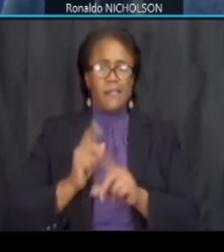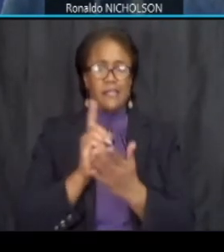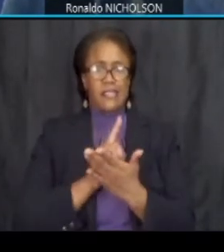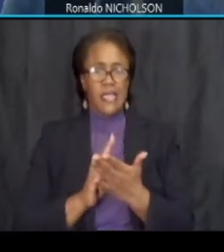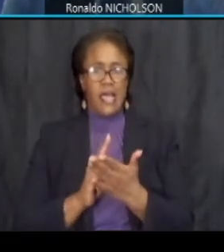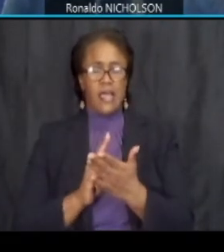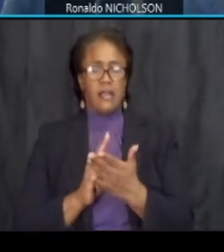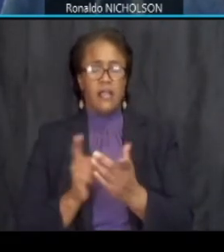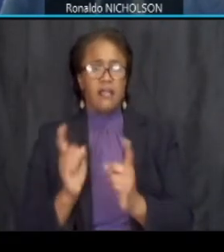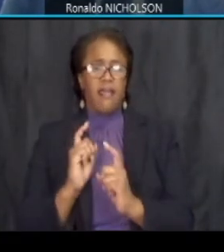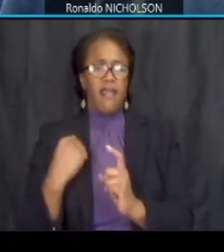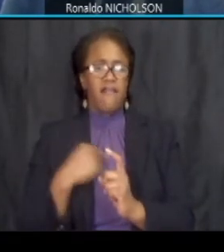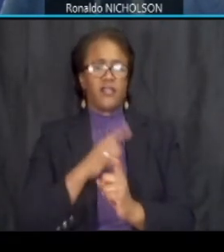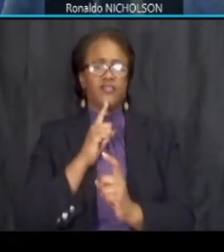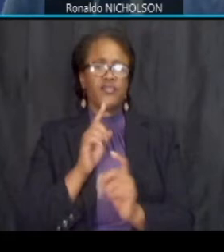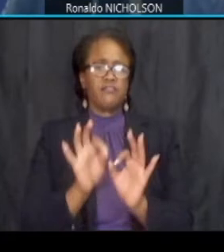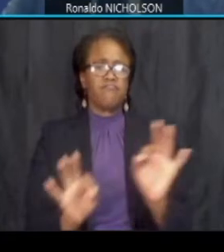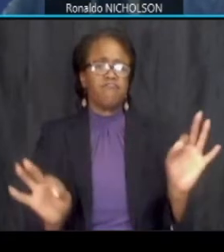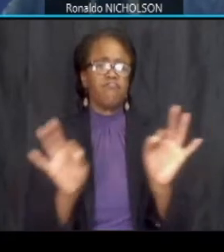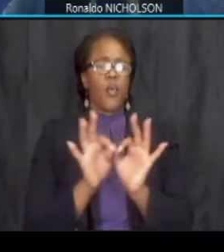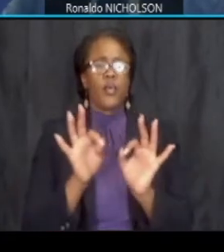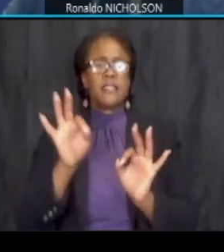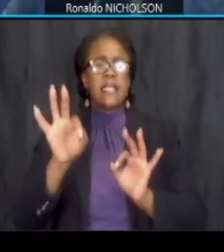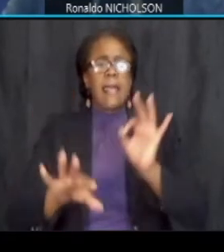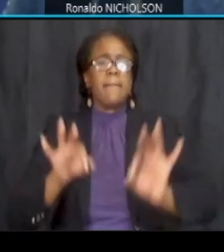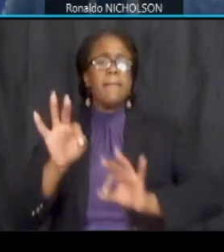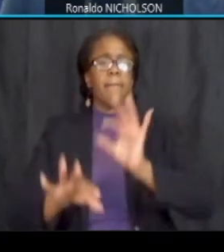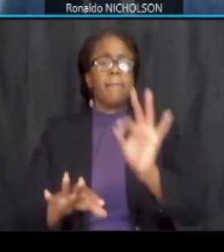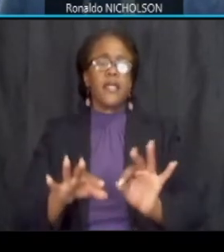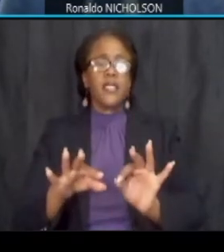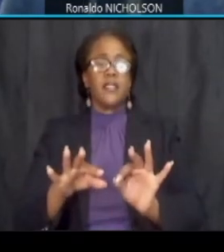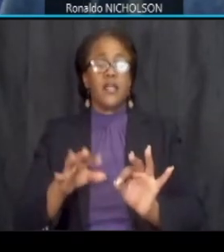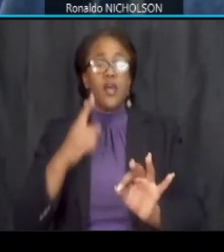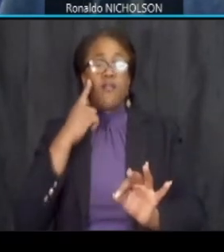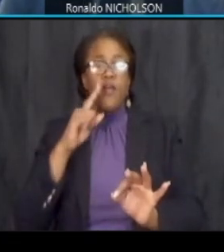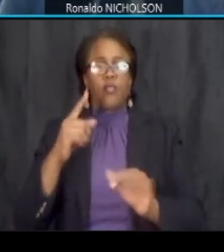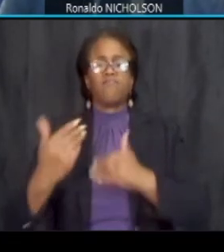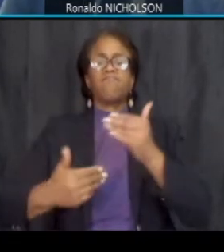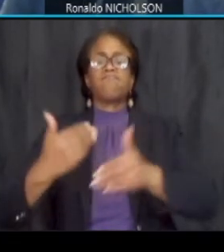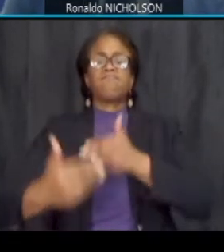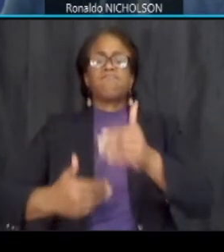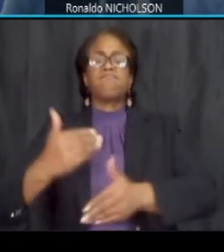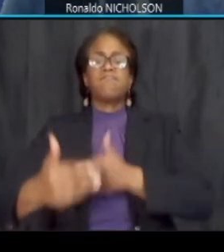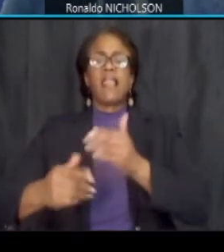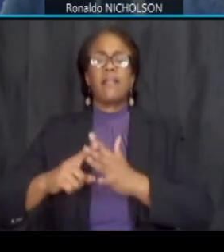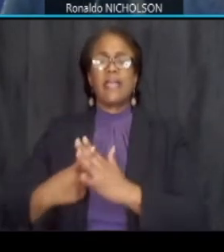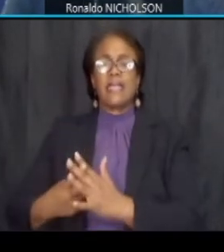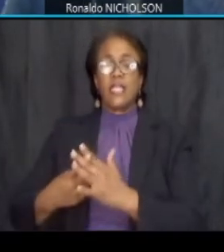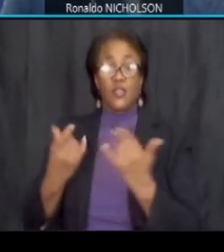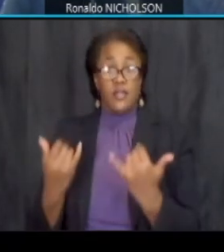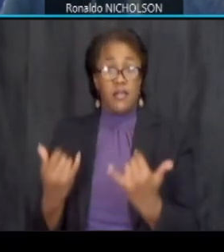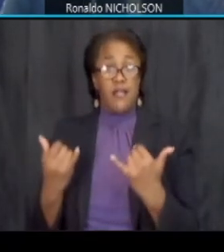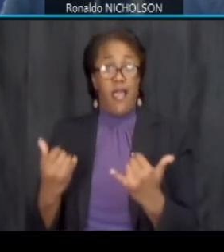valuable input to advance through the preliminary stages to where we are today with the final design